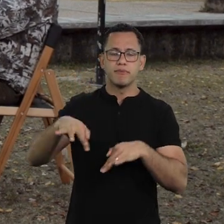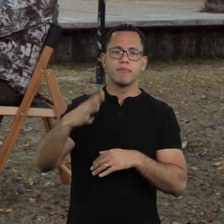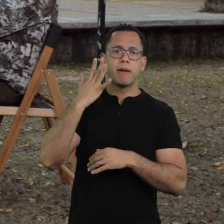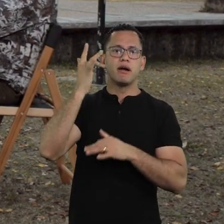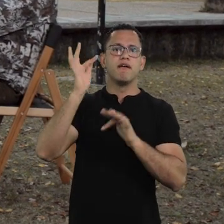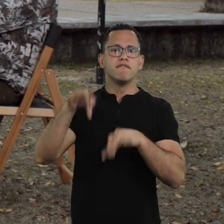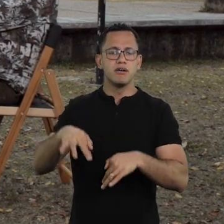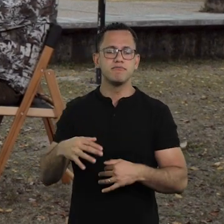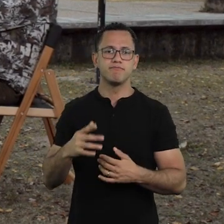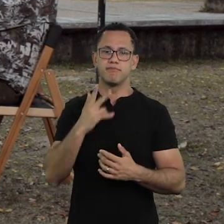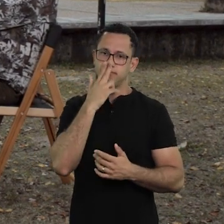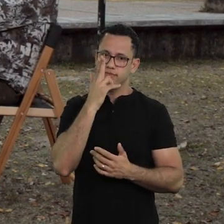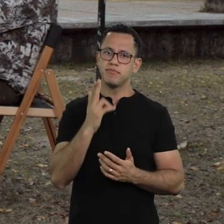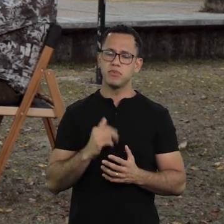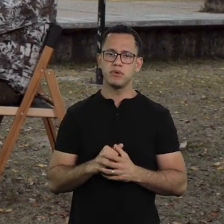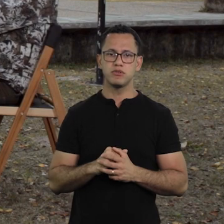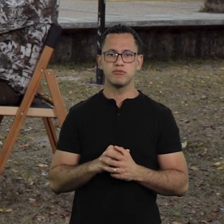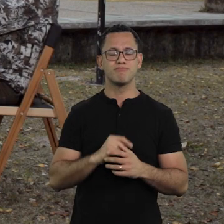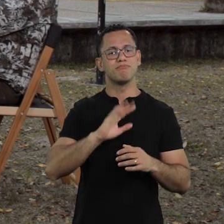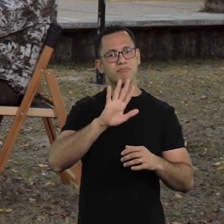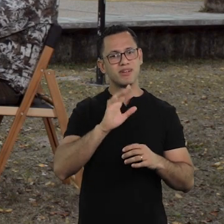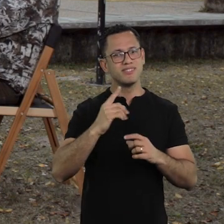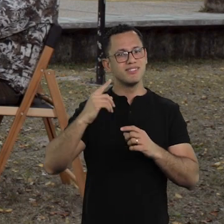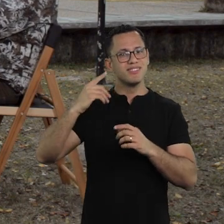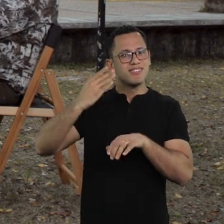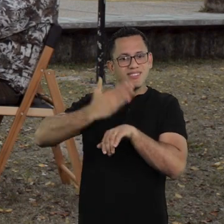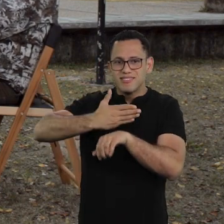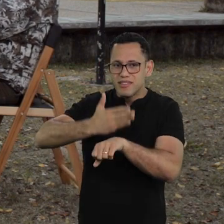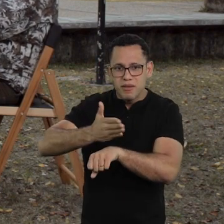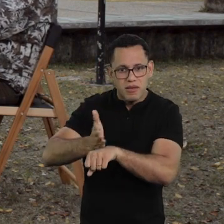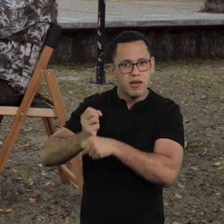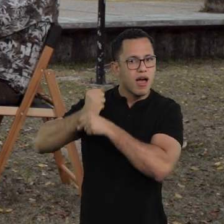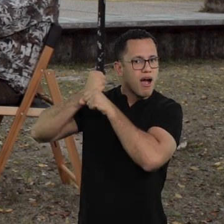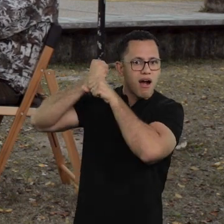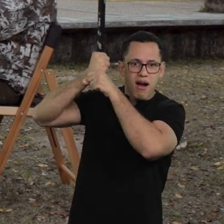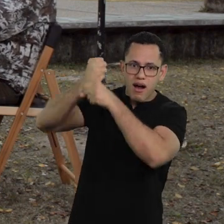all the time? The pandemic did not reveal this, right?